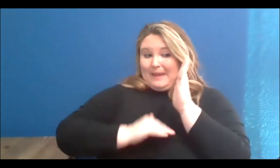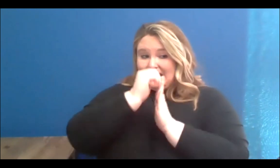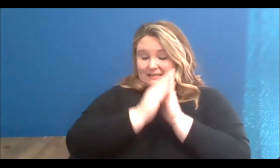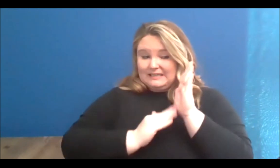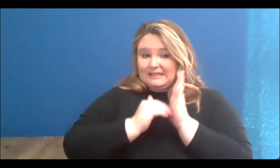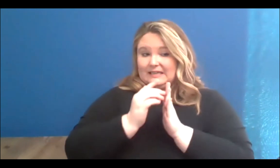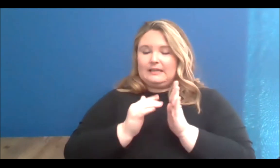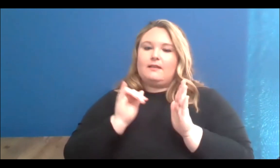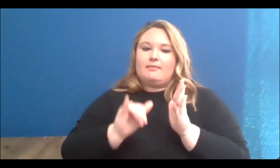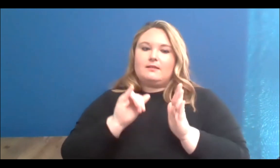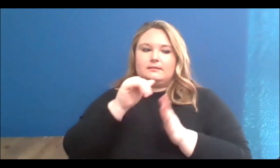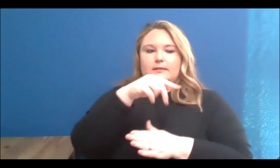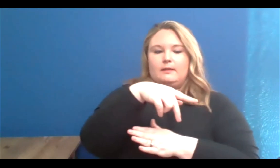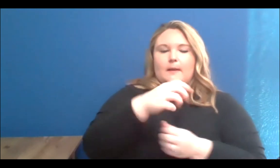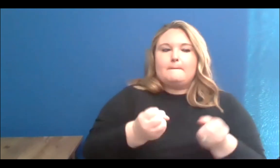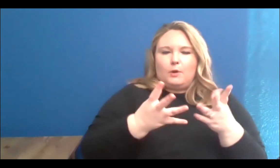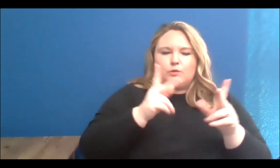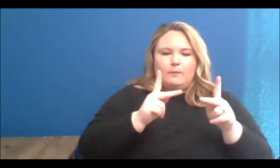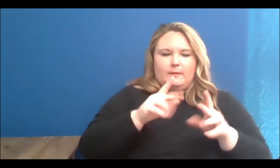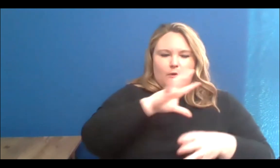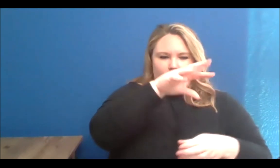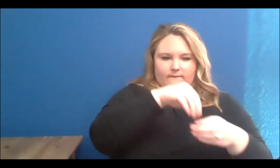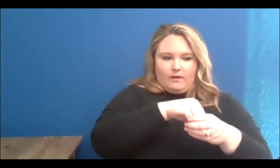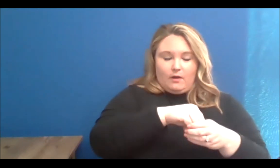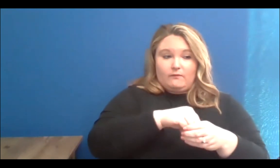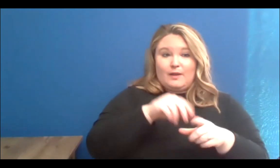participatory, so a lot of the audience could actually paint with us